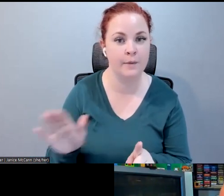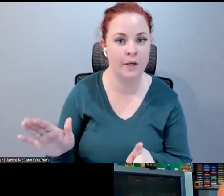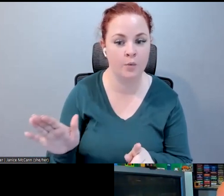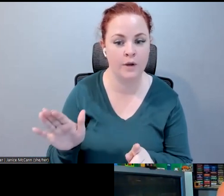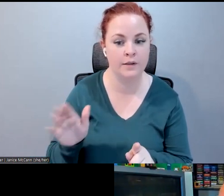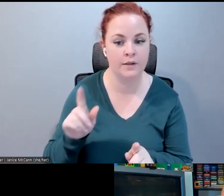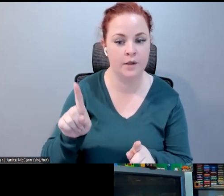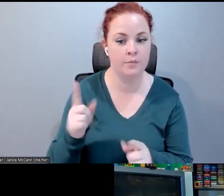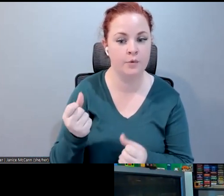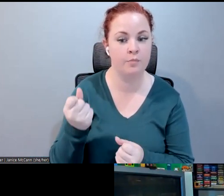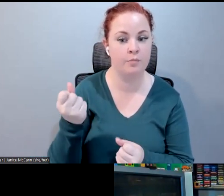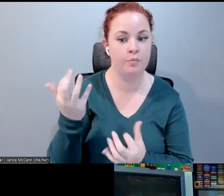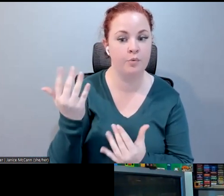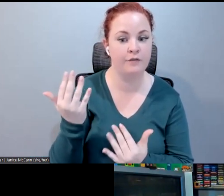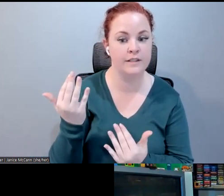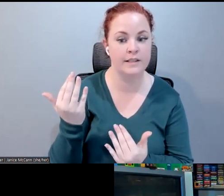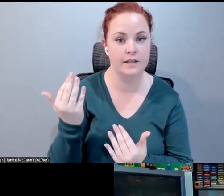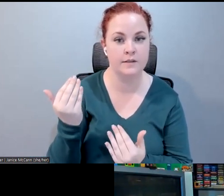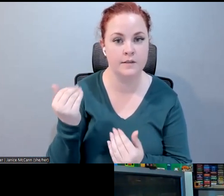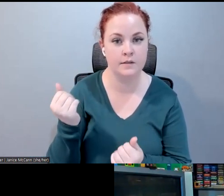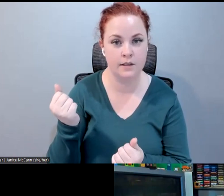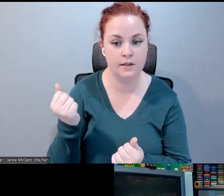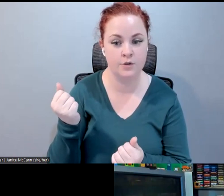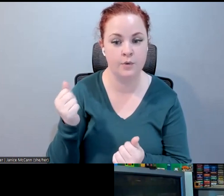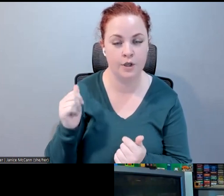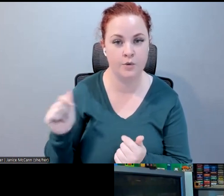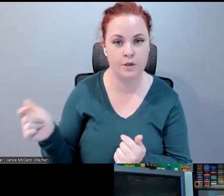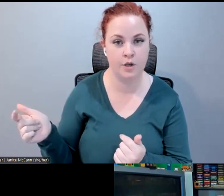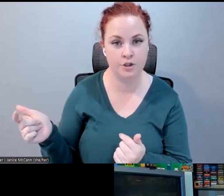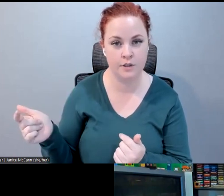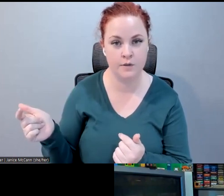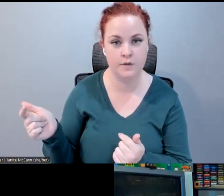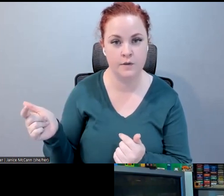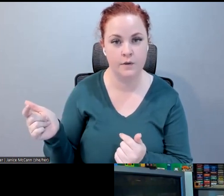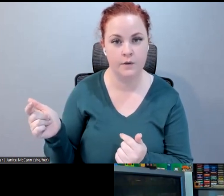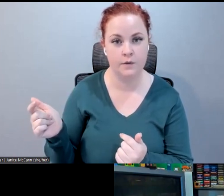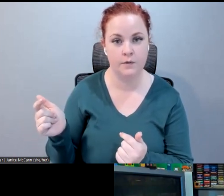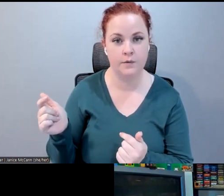just let me know what the preference is. Do you want to go to introductions? >> Dylan: Why don't you go